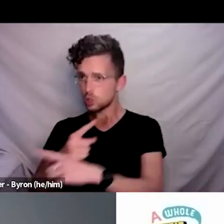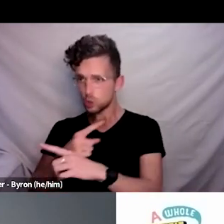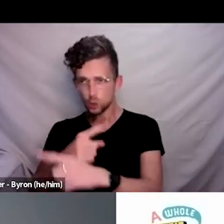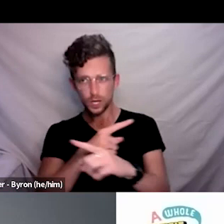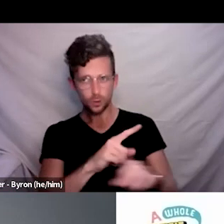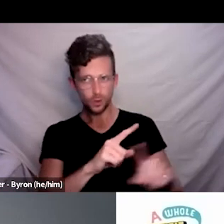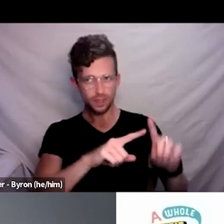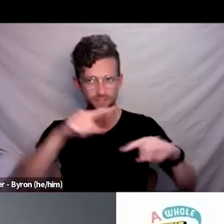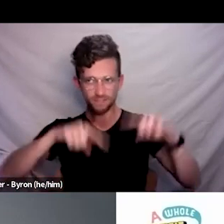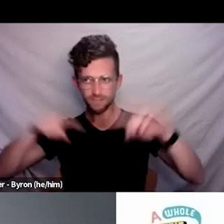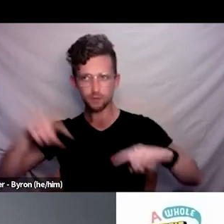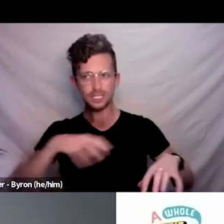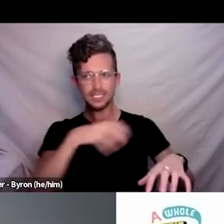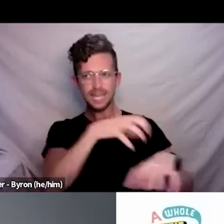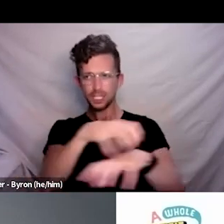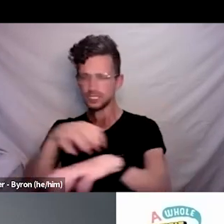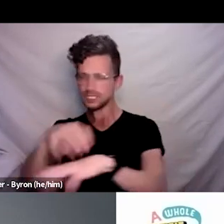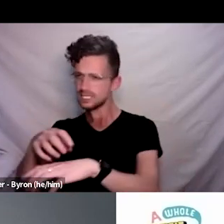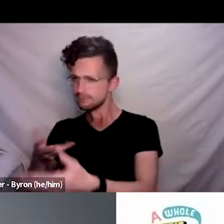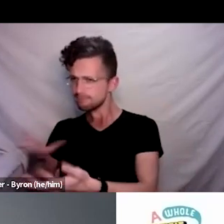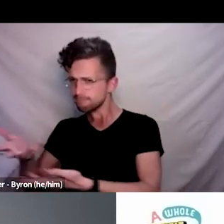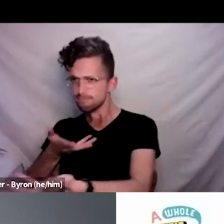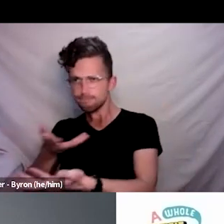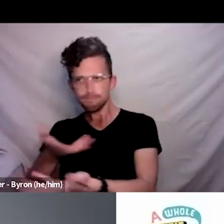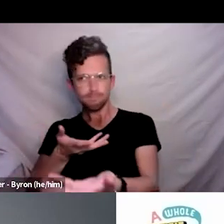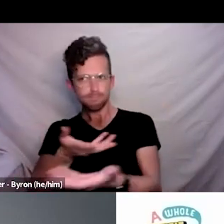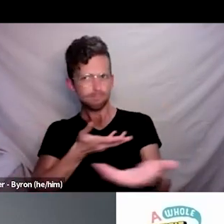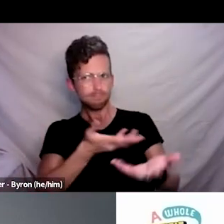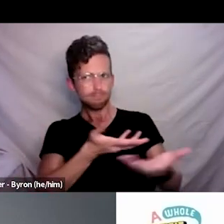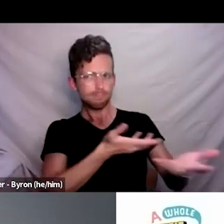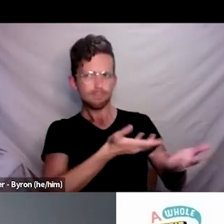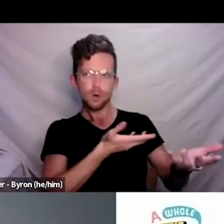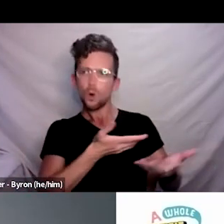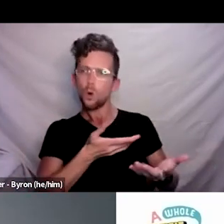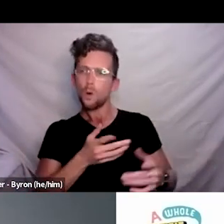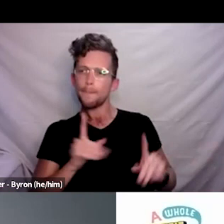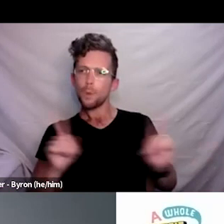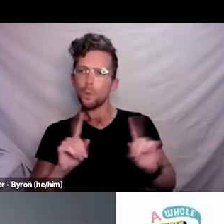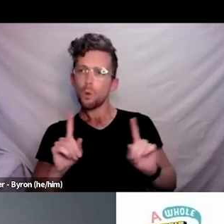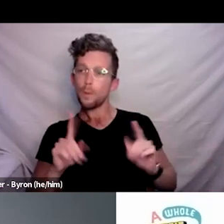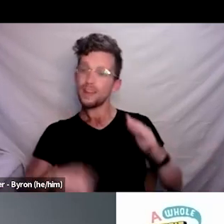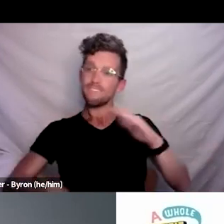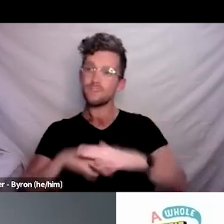what are other agencies going- you know, what will be the follow up- all of government response to how you develop